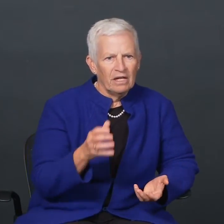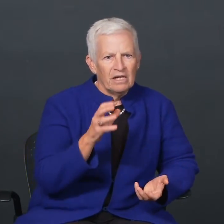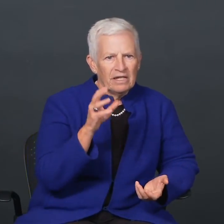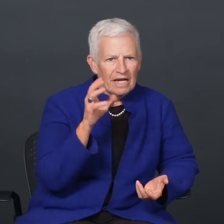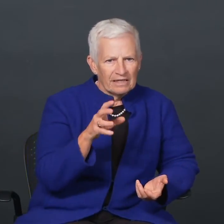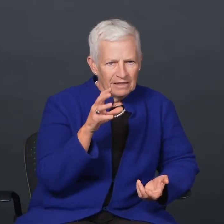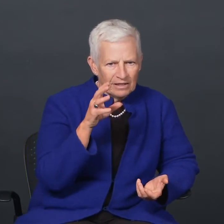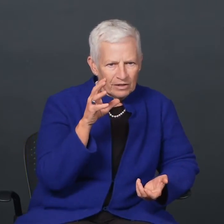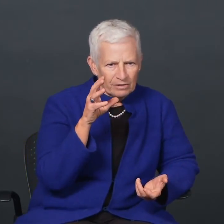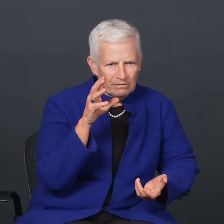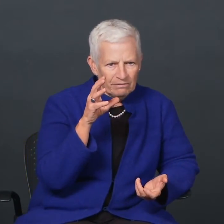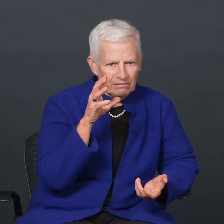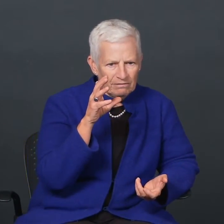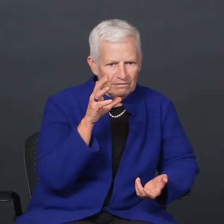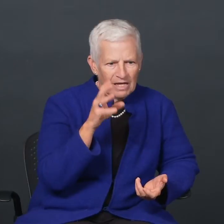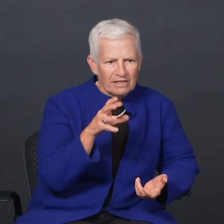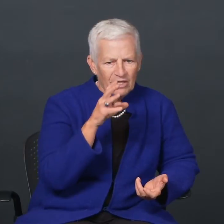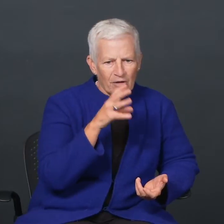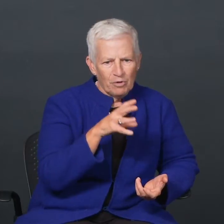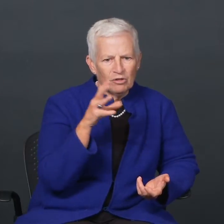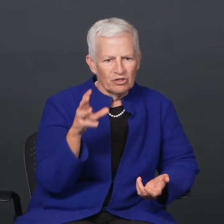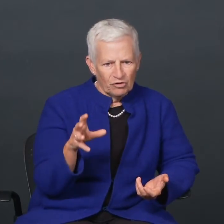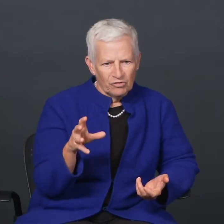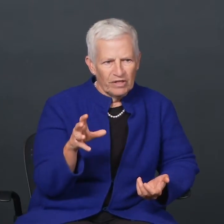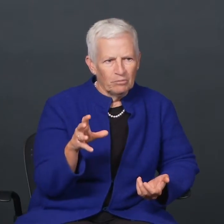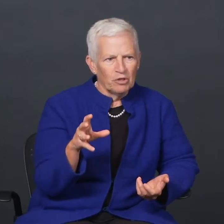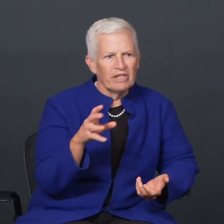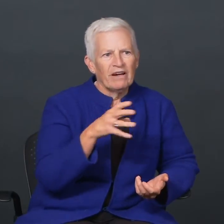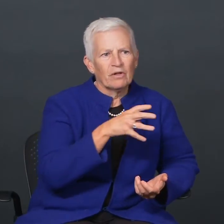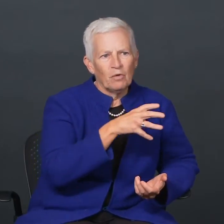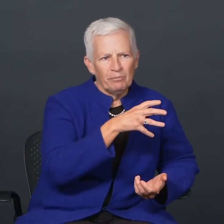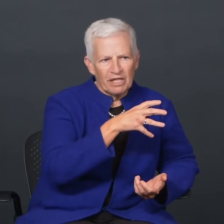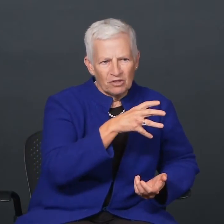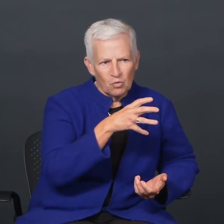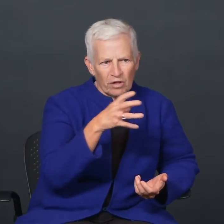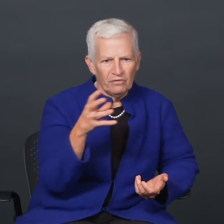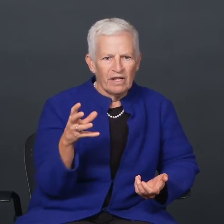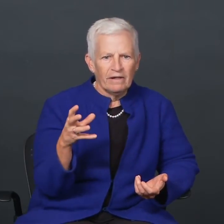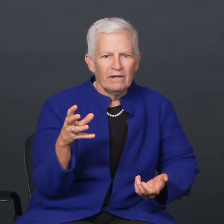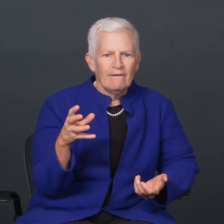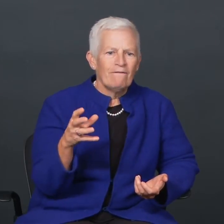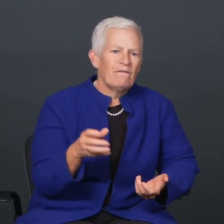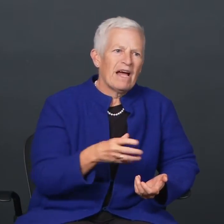right? Not that they're... not that computers are available to everyone, but it's one of the